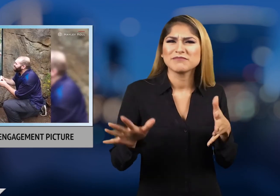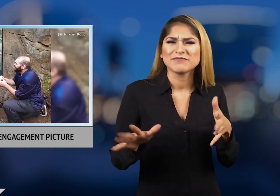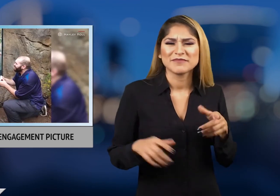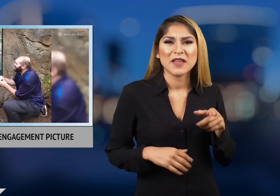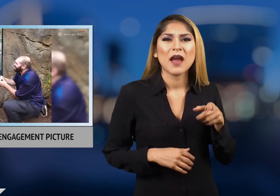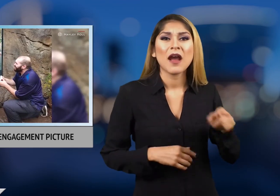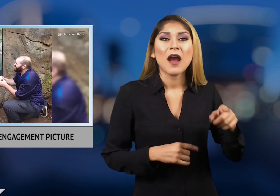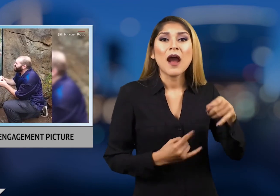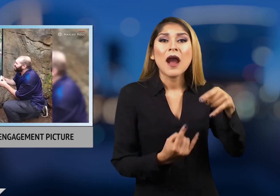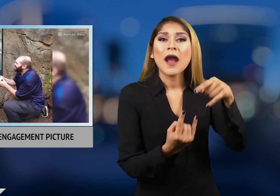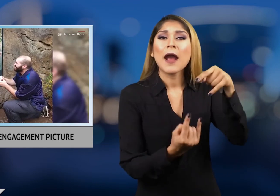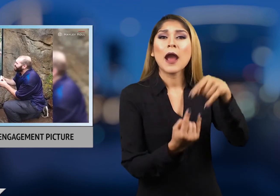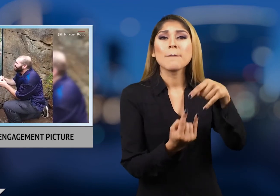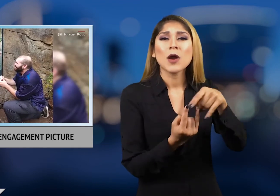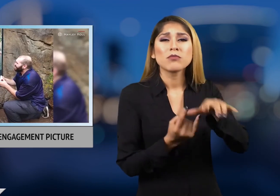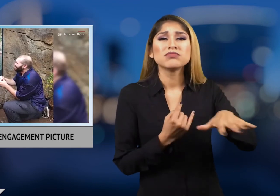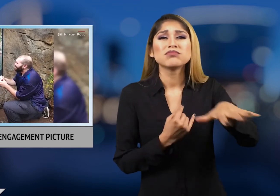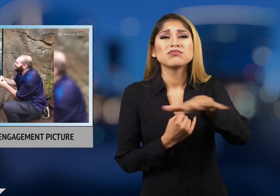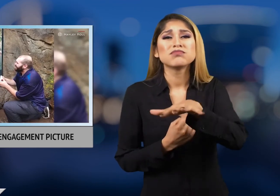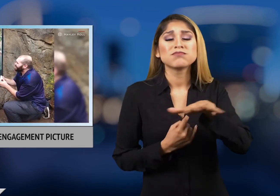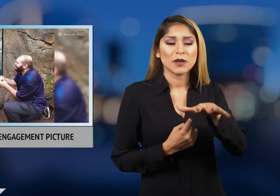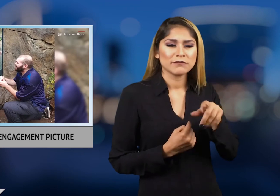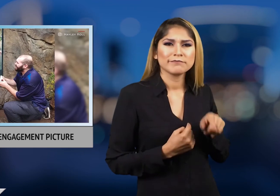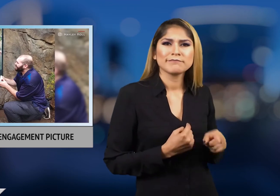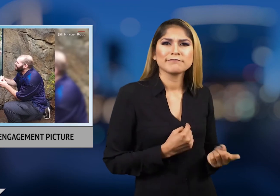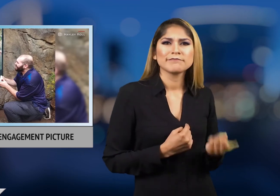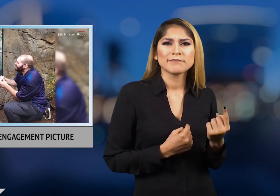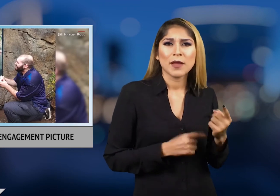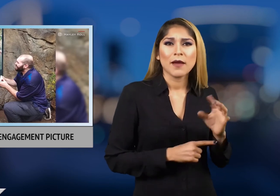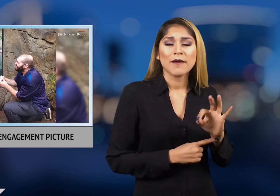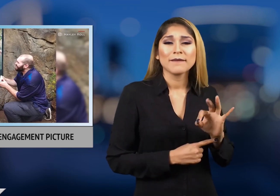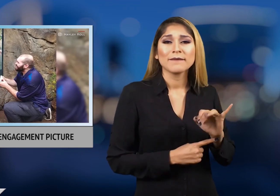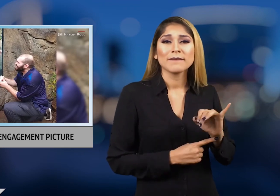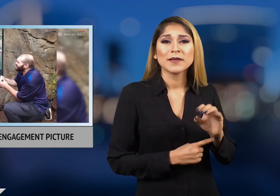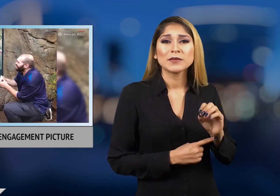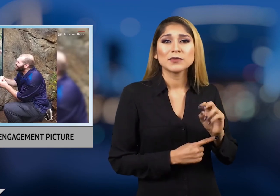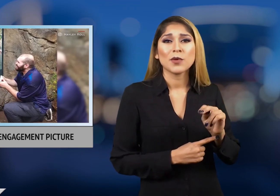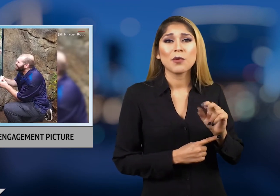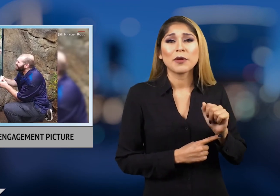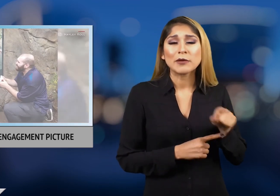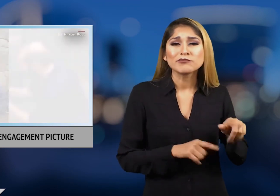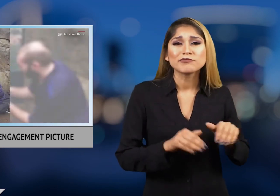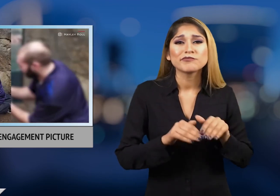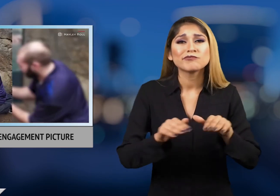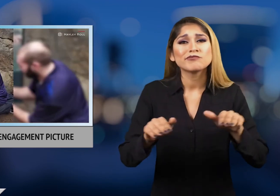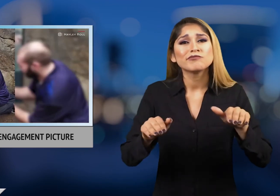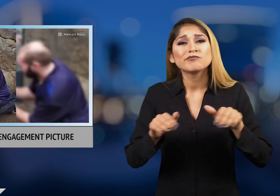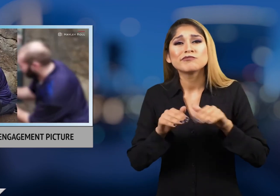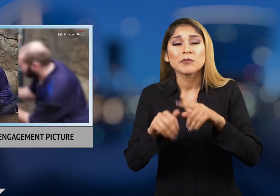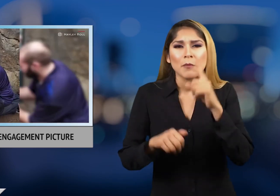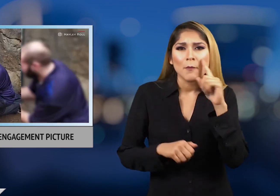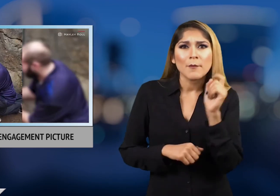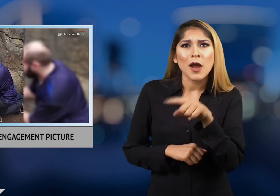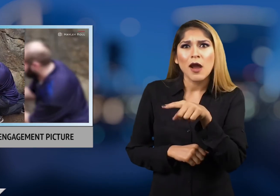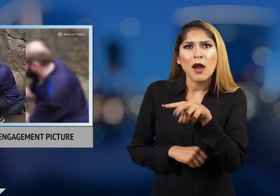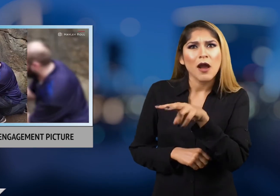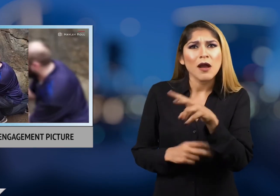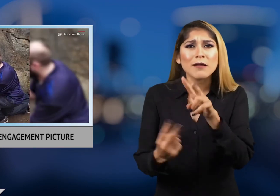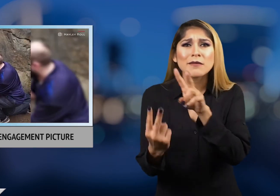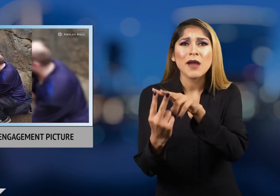Fiona swam over to watch a